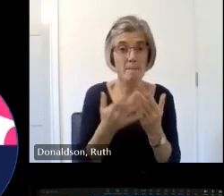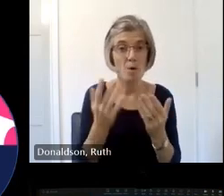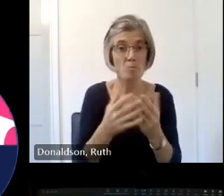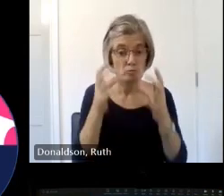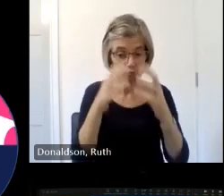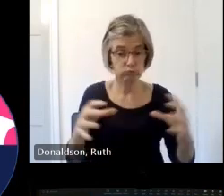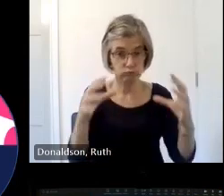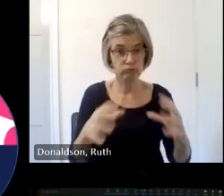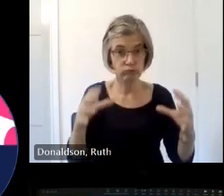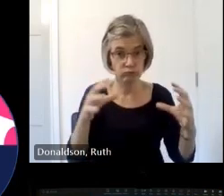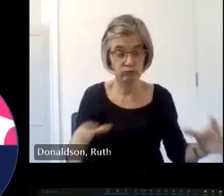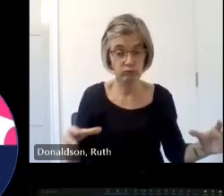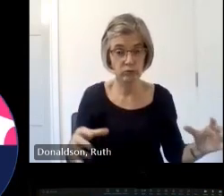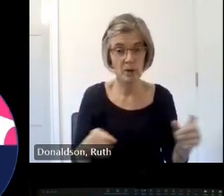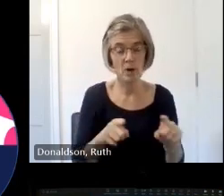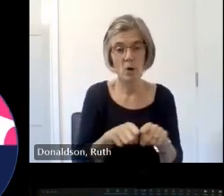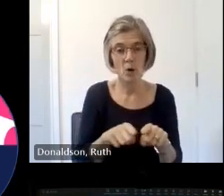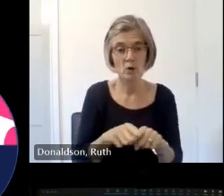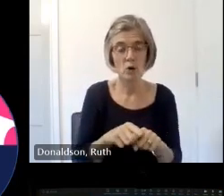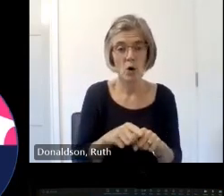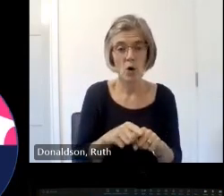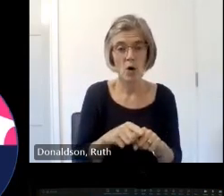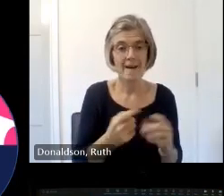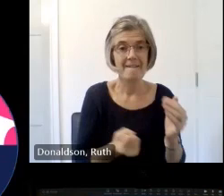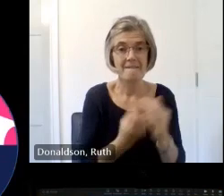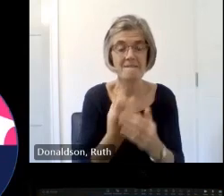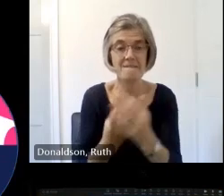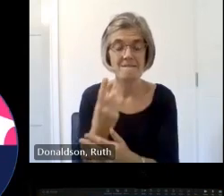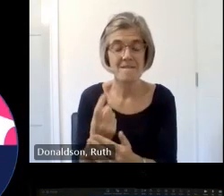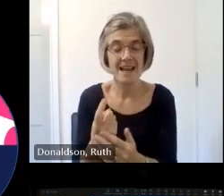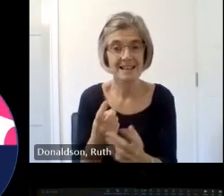found their events because of the campaign it's completely free for you and you don't need to be